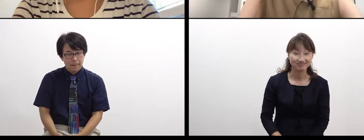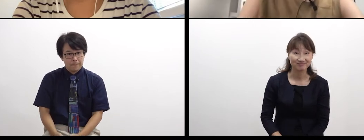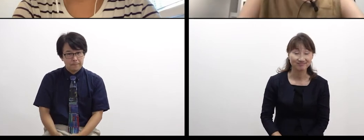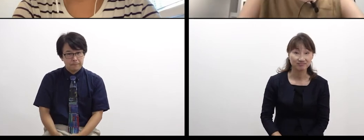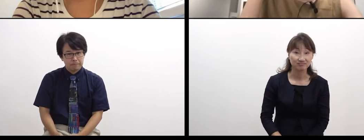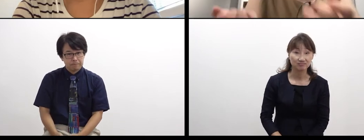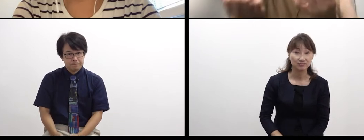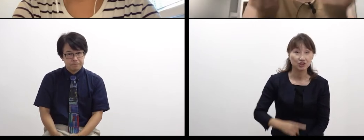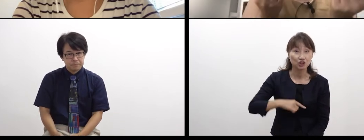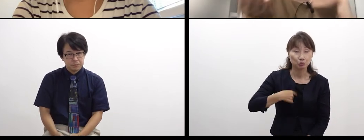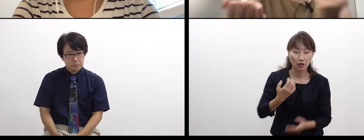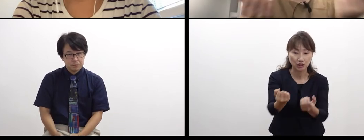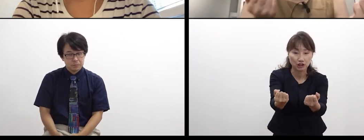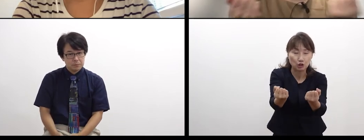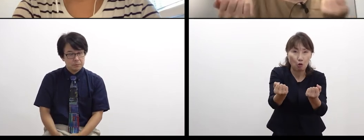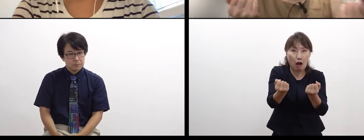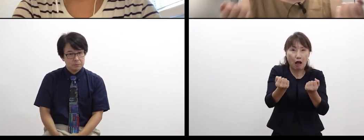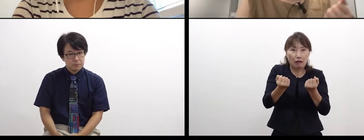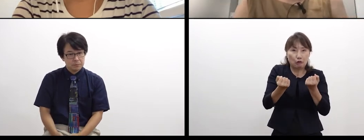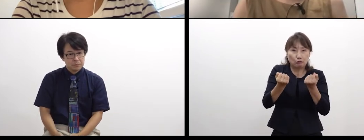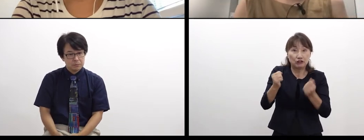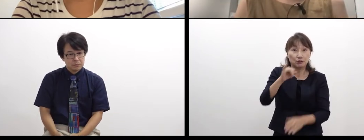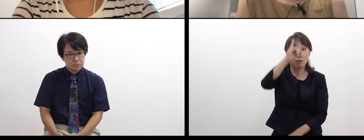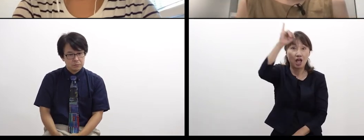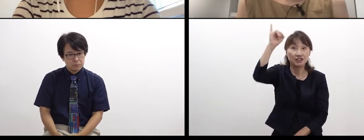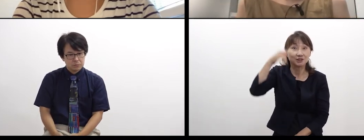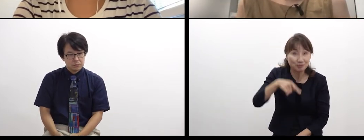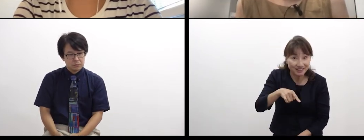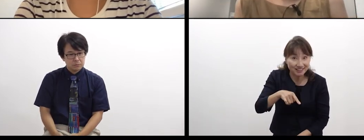like opening a drawer? OGAWA: Well,